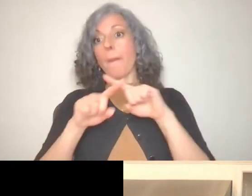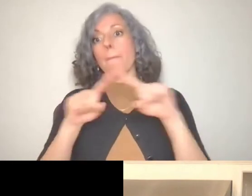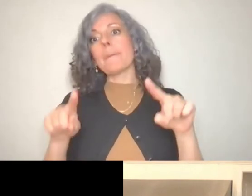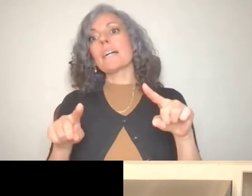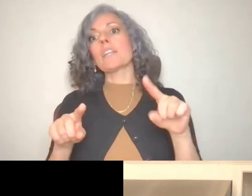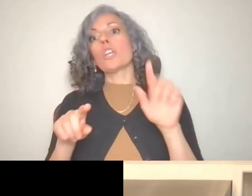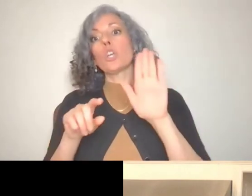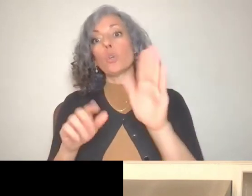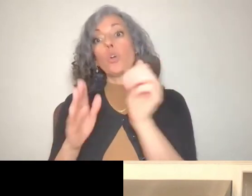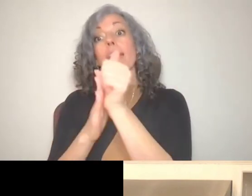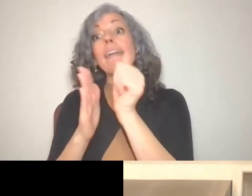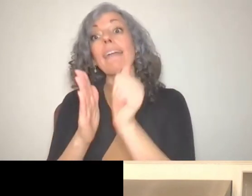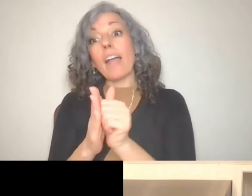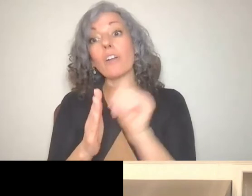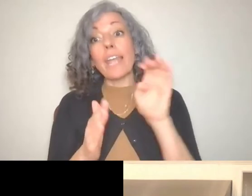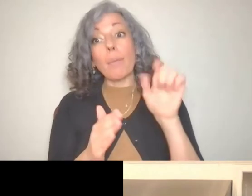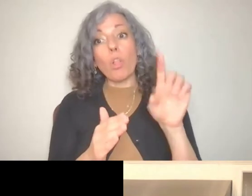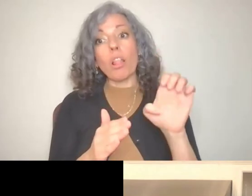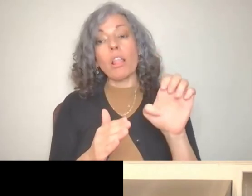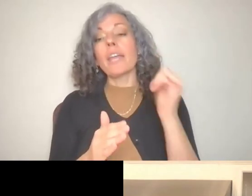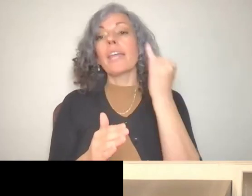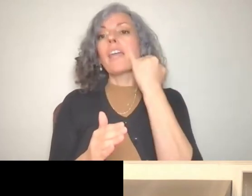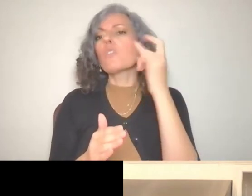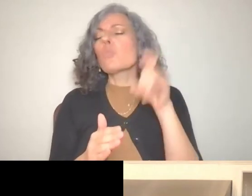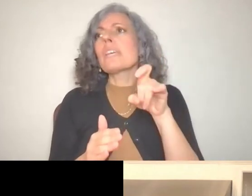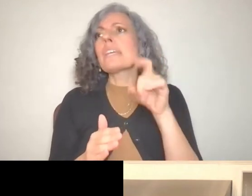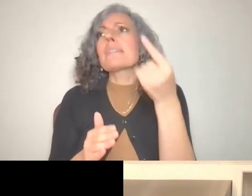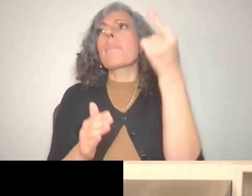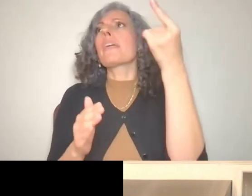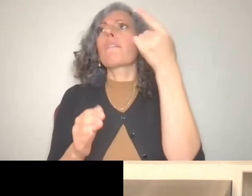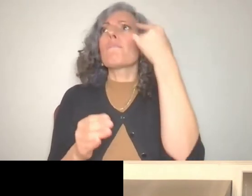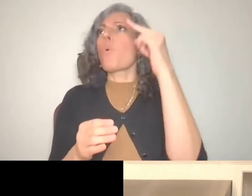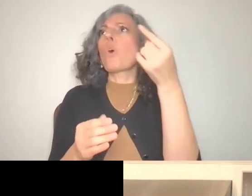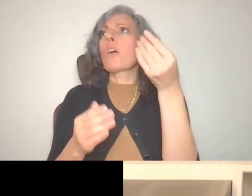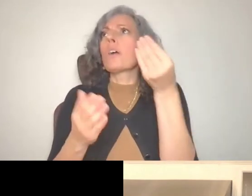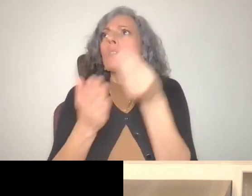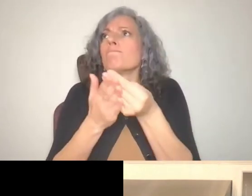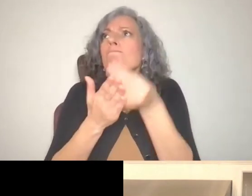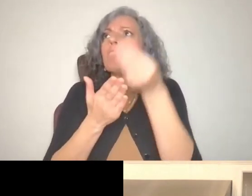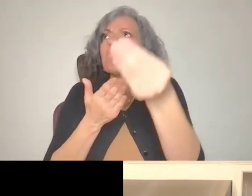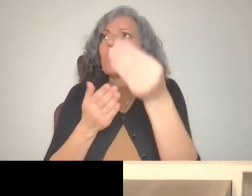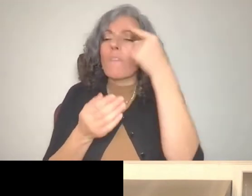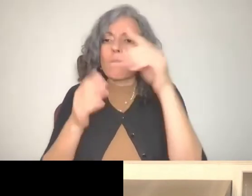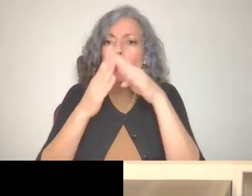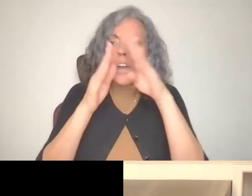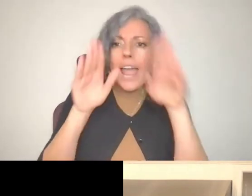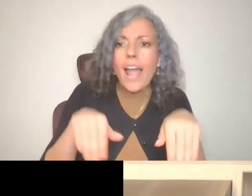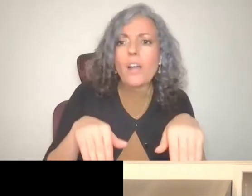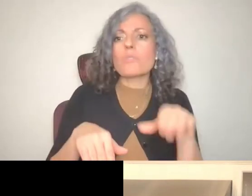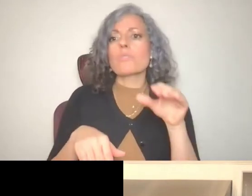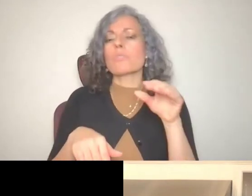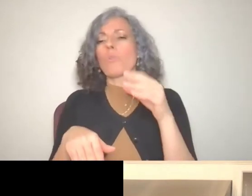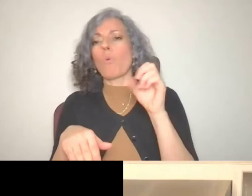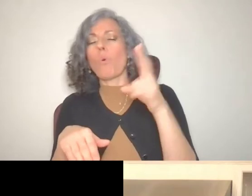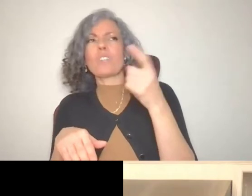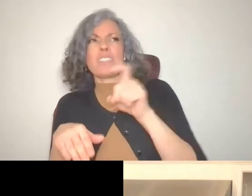If you need it for even on a homer, some immediate need that comes up. Those would be available to you.